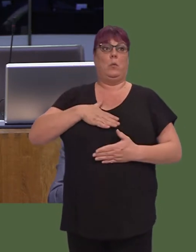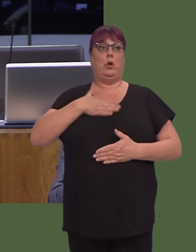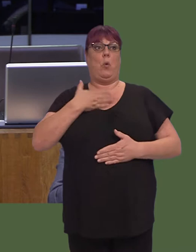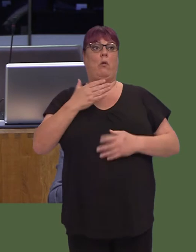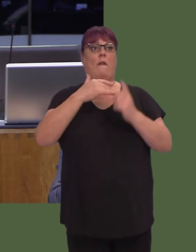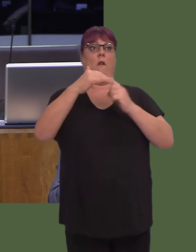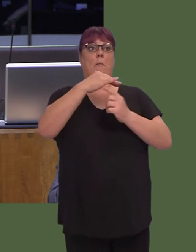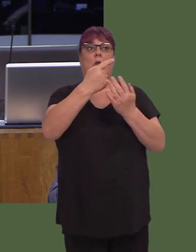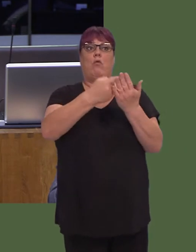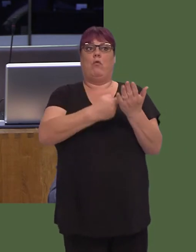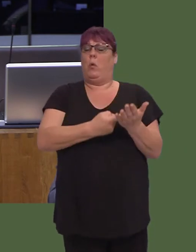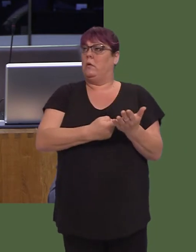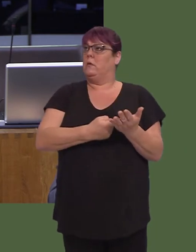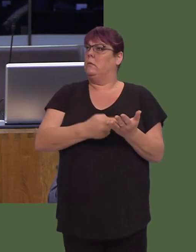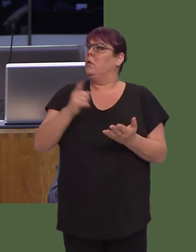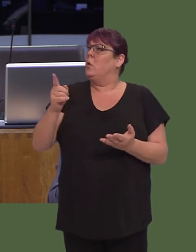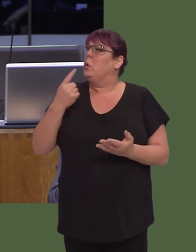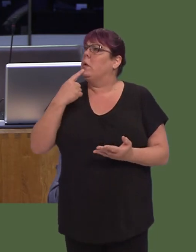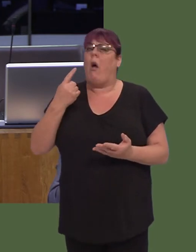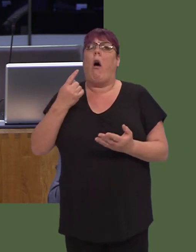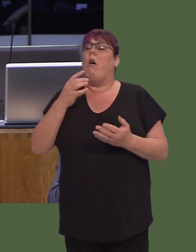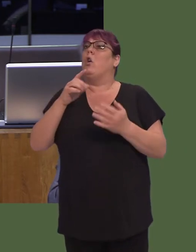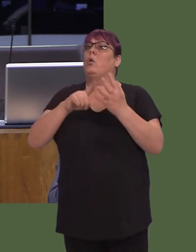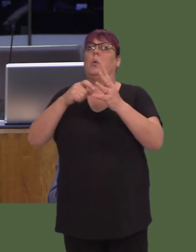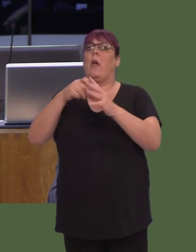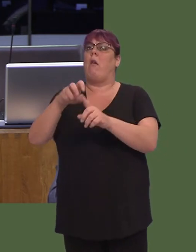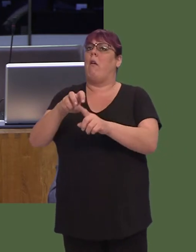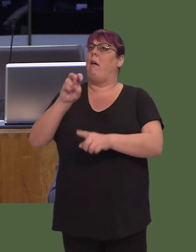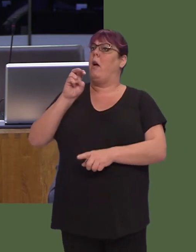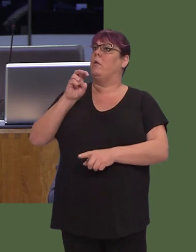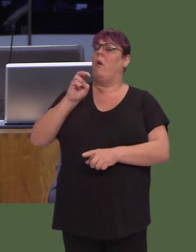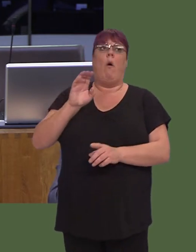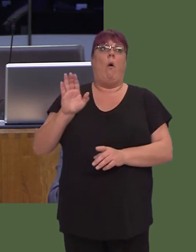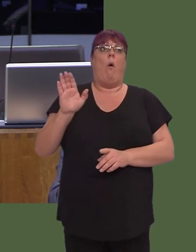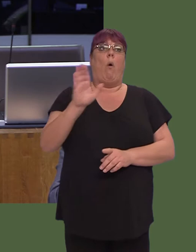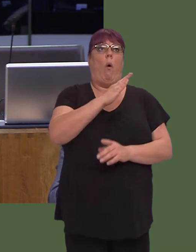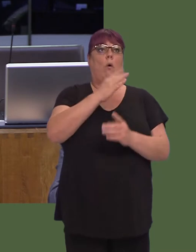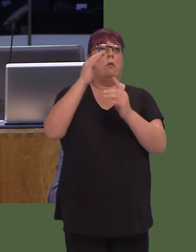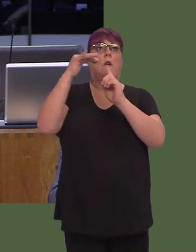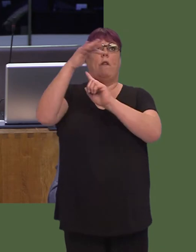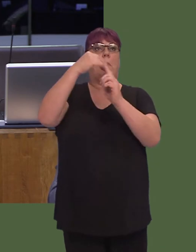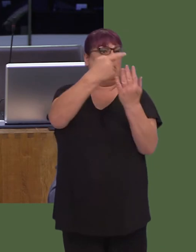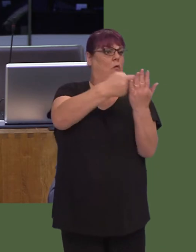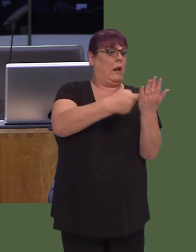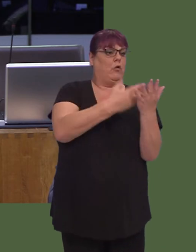And you speak as if, the moment the UK does leave the EU, all of the environmental regulations will disappear overnight.